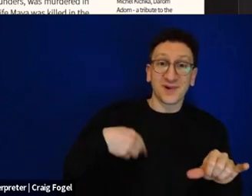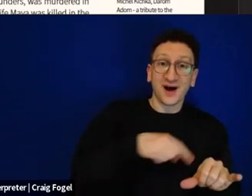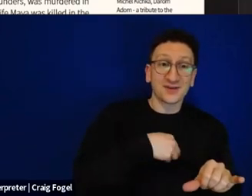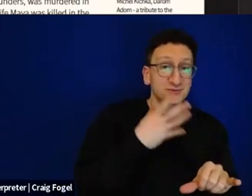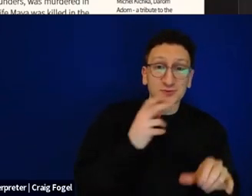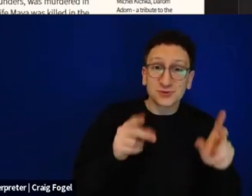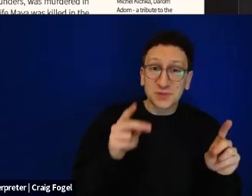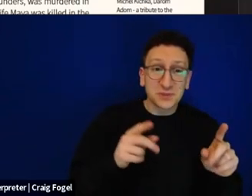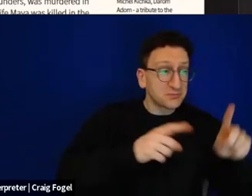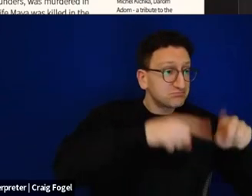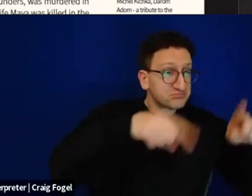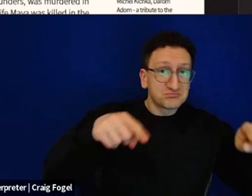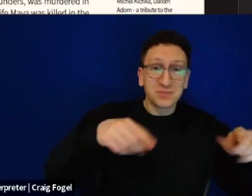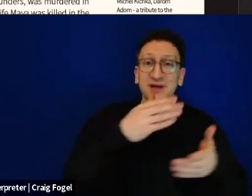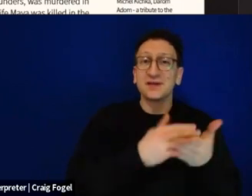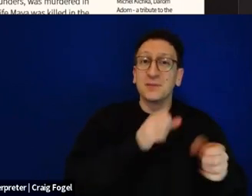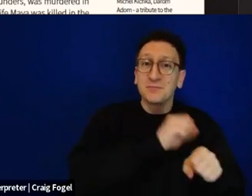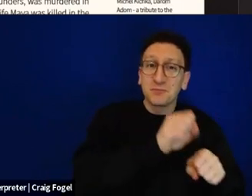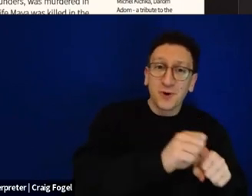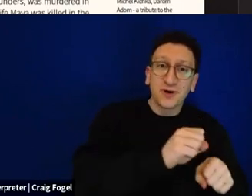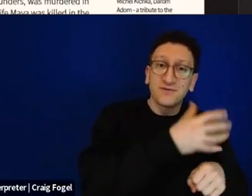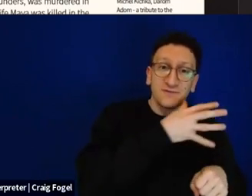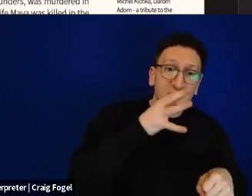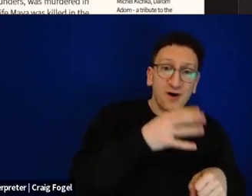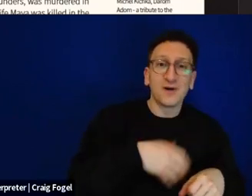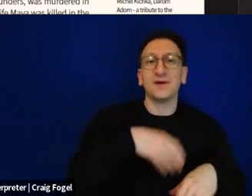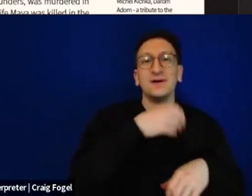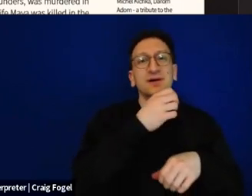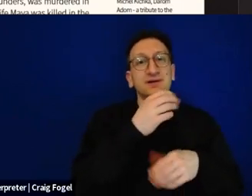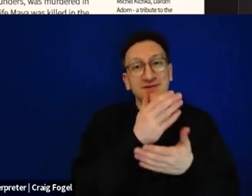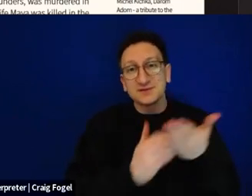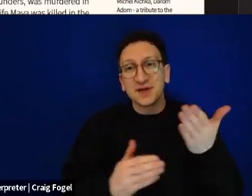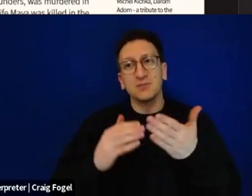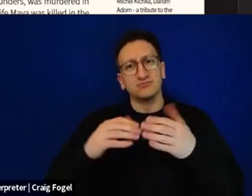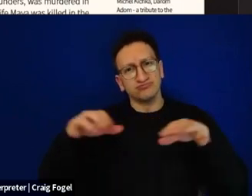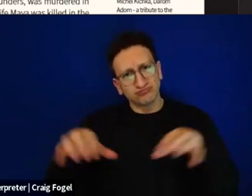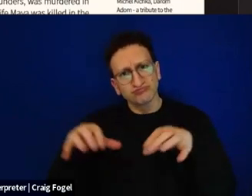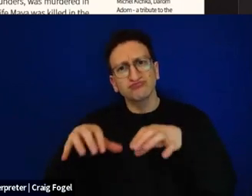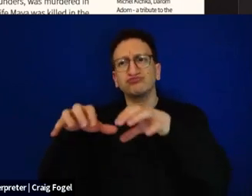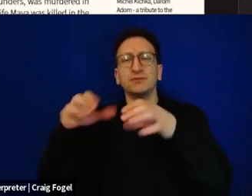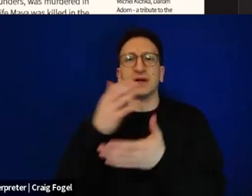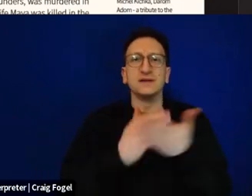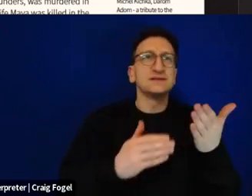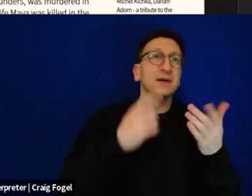Some of us work the earth, others fear heaven. Some are visionaries, others stewards. Some track new paths, and others settle into their homes.